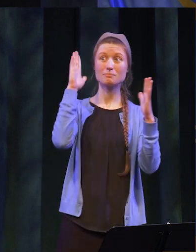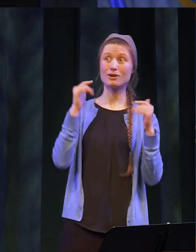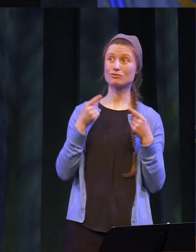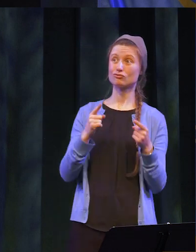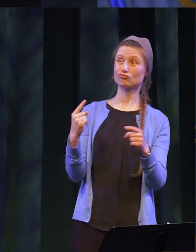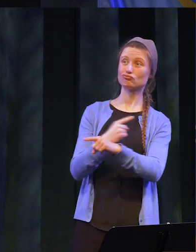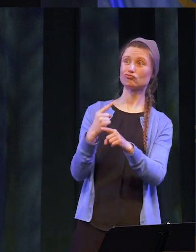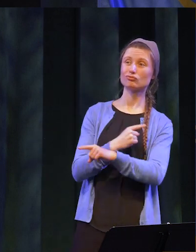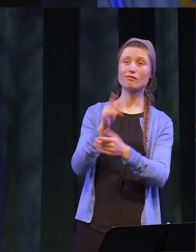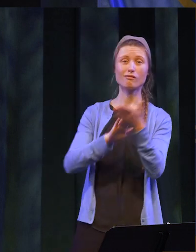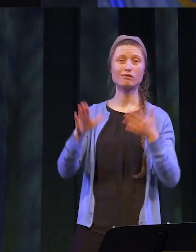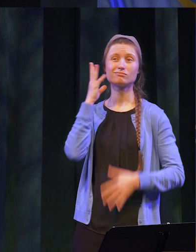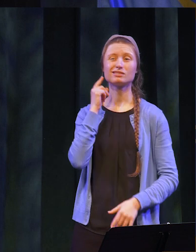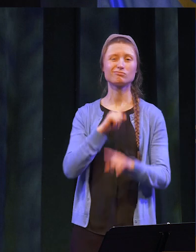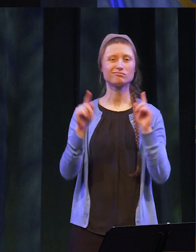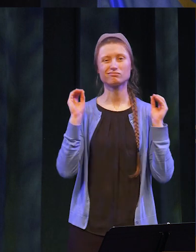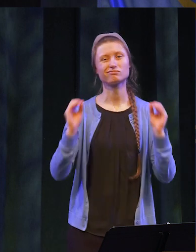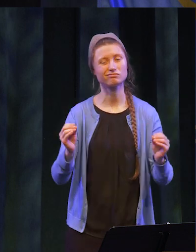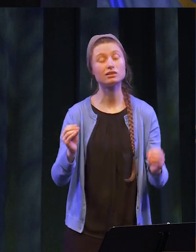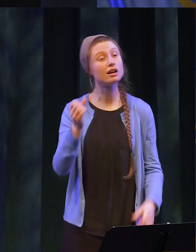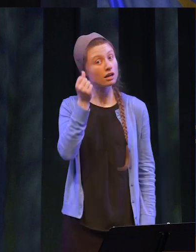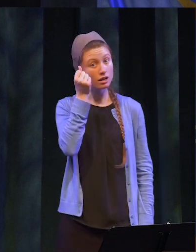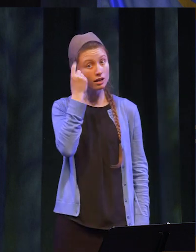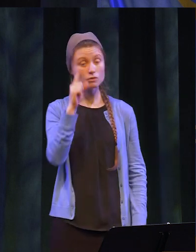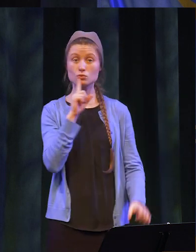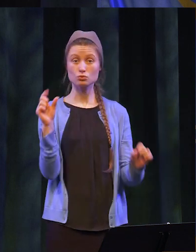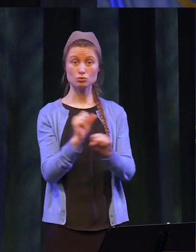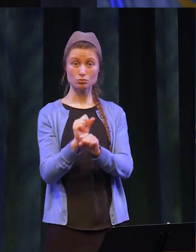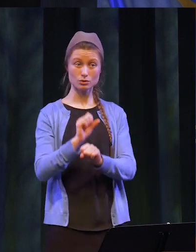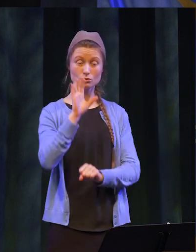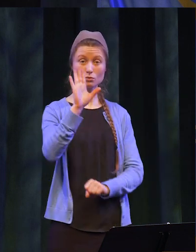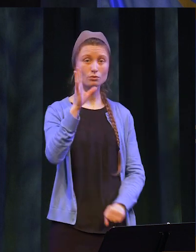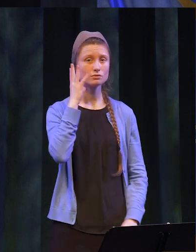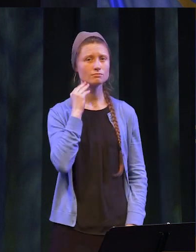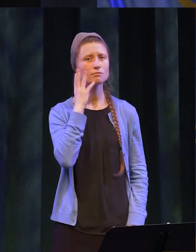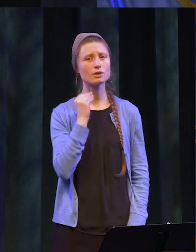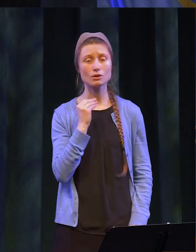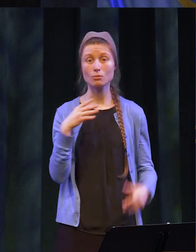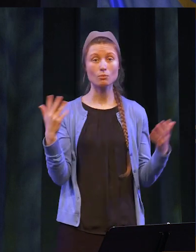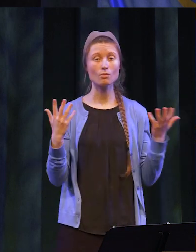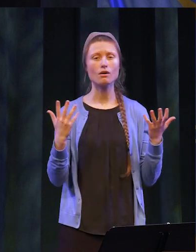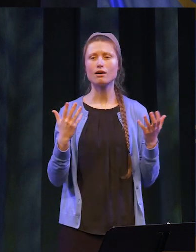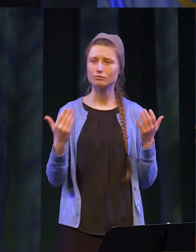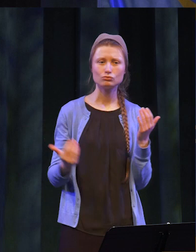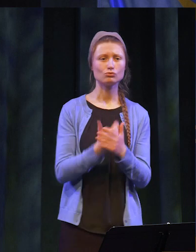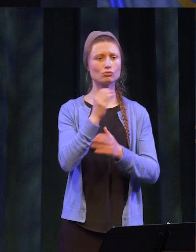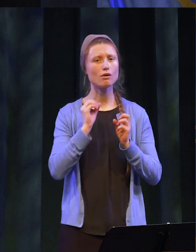college experience, but in reality, you were able to experience opportunities unlike any